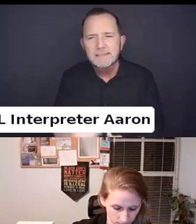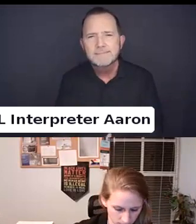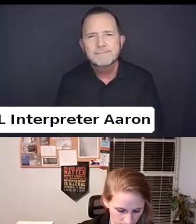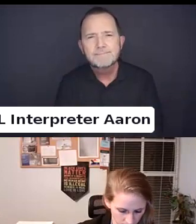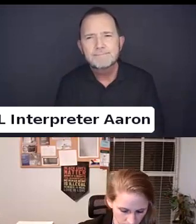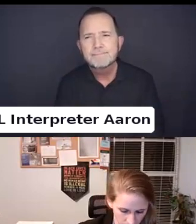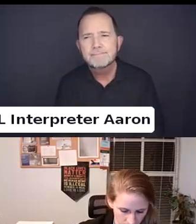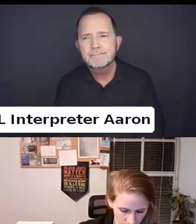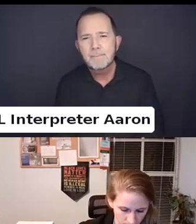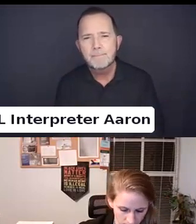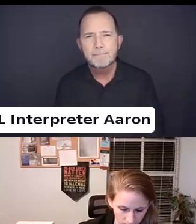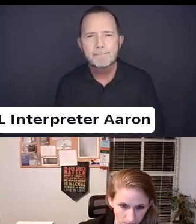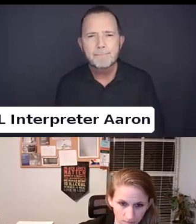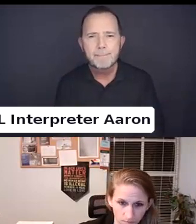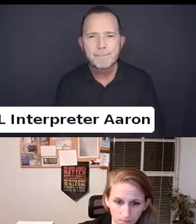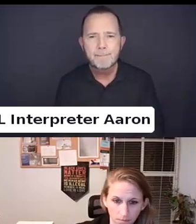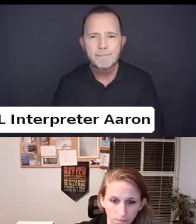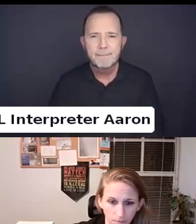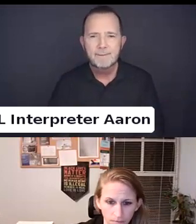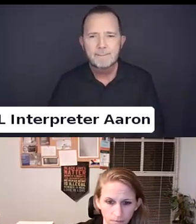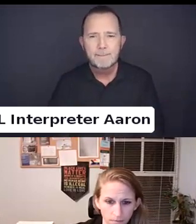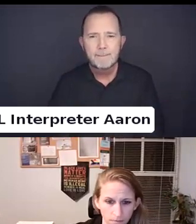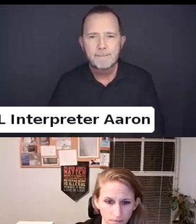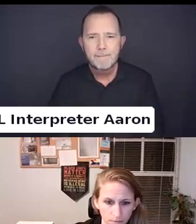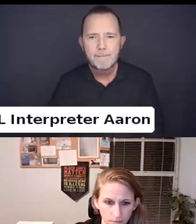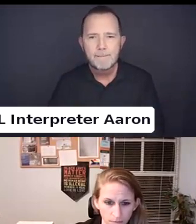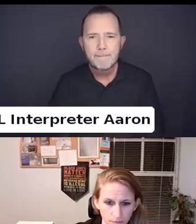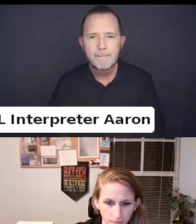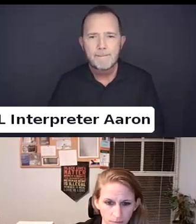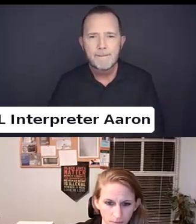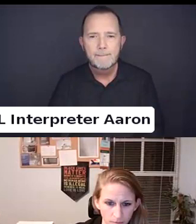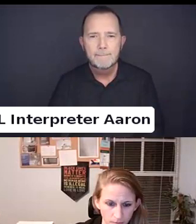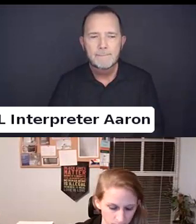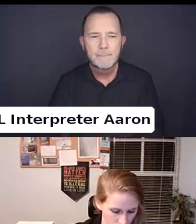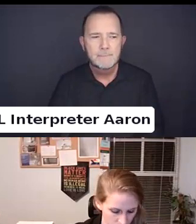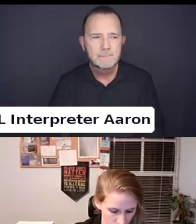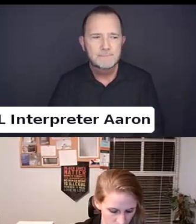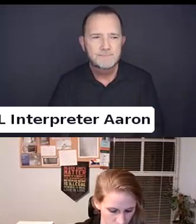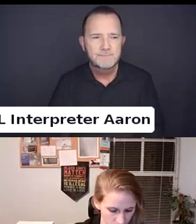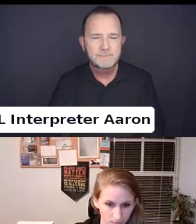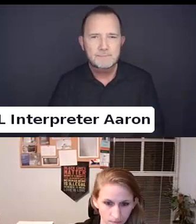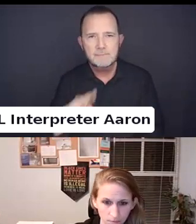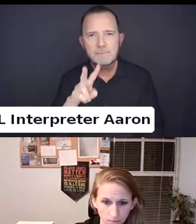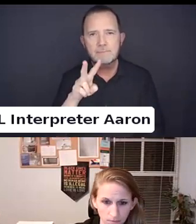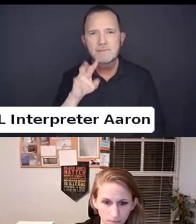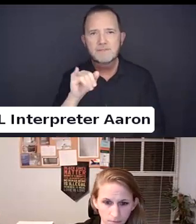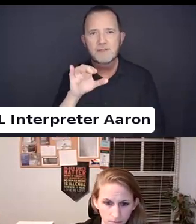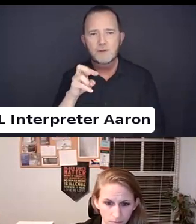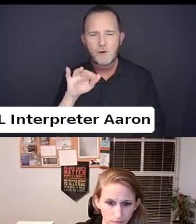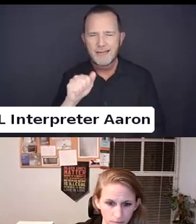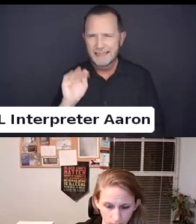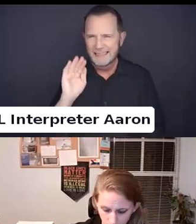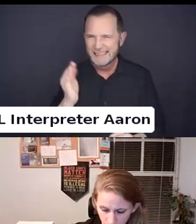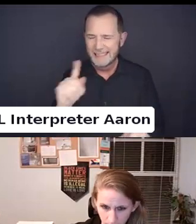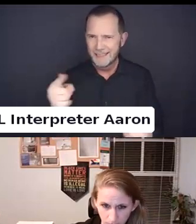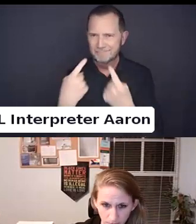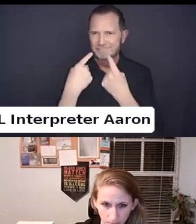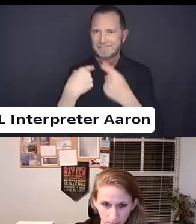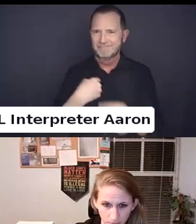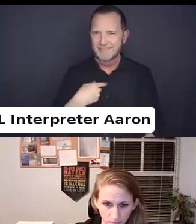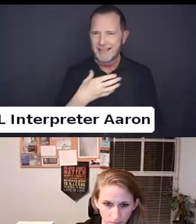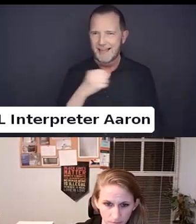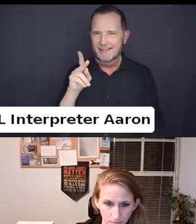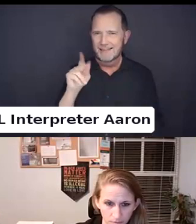It's.